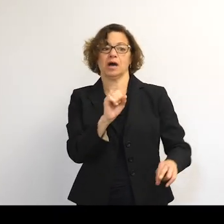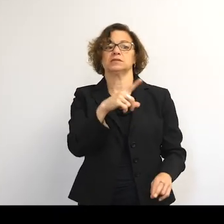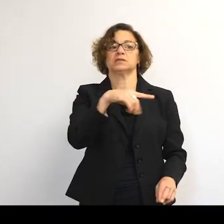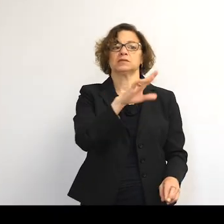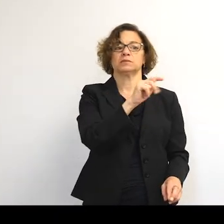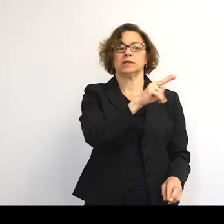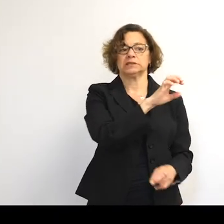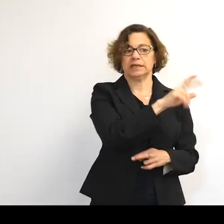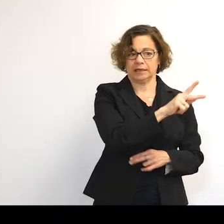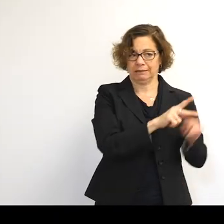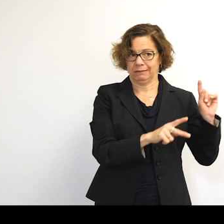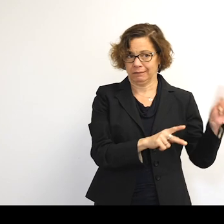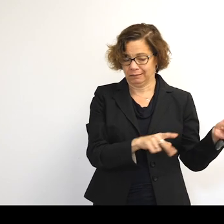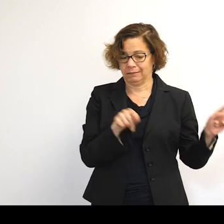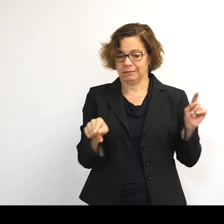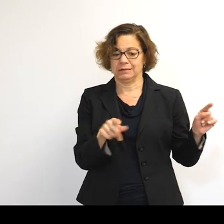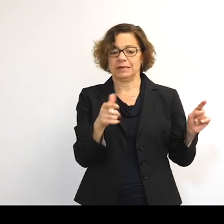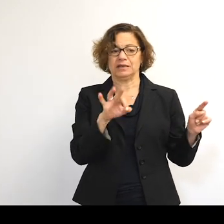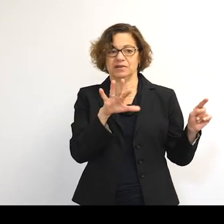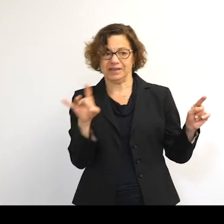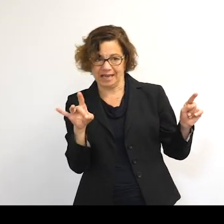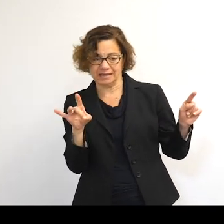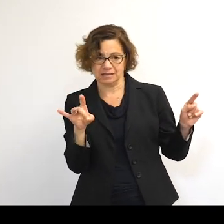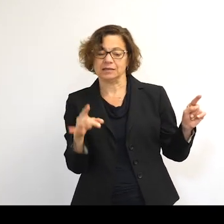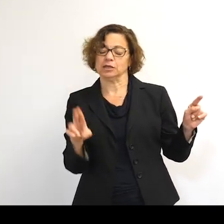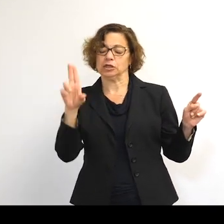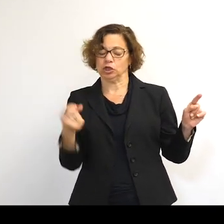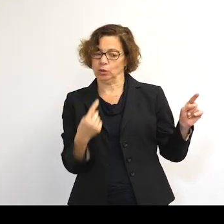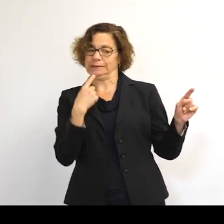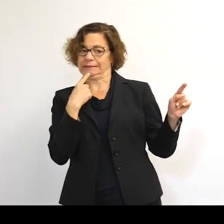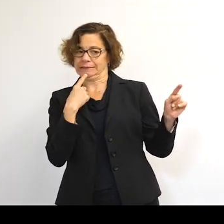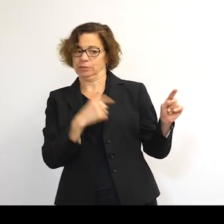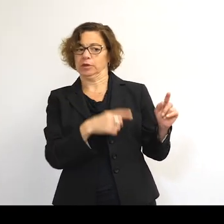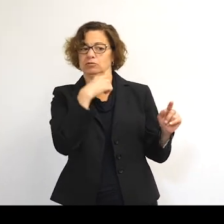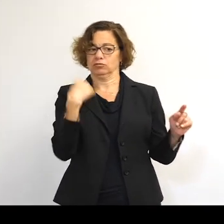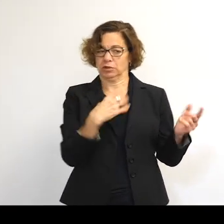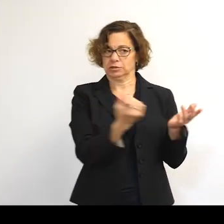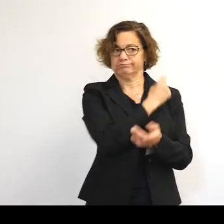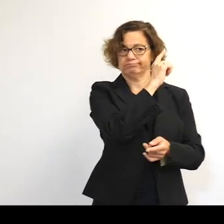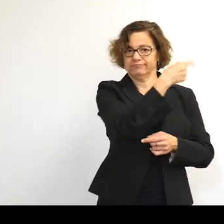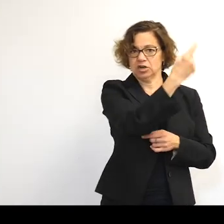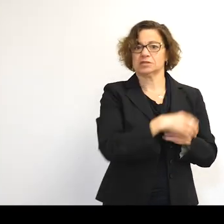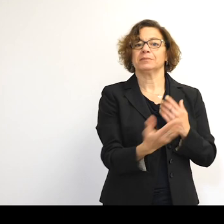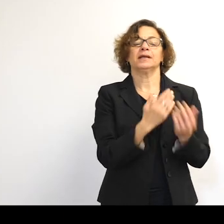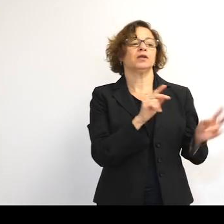let's say, in 1958, much to the disappointment of the US. So we focus on these two objects.